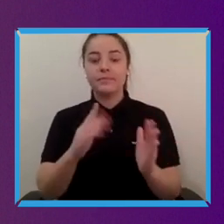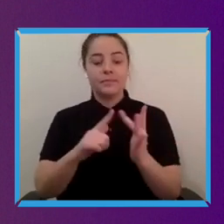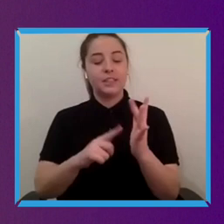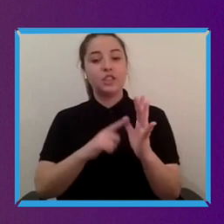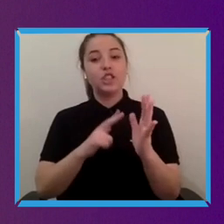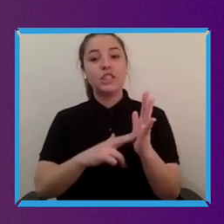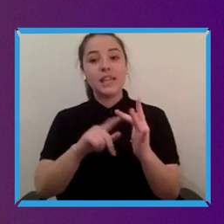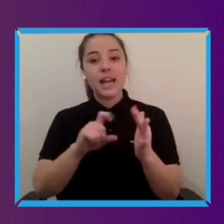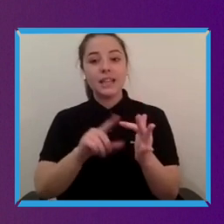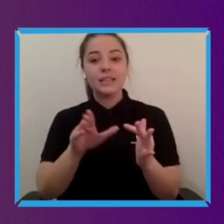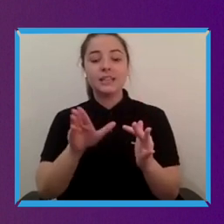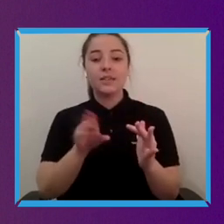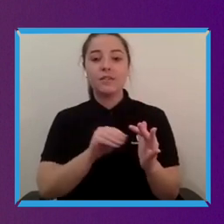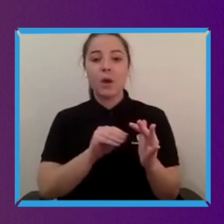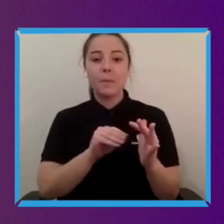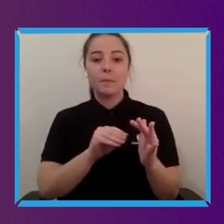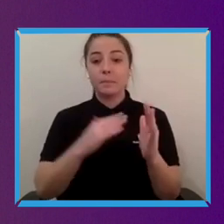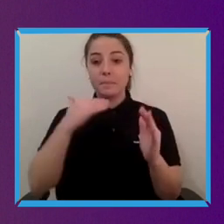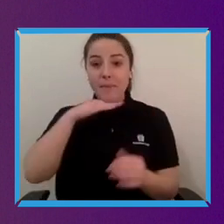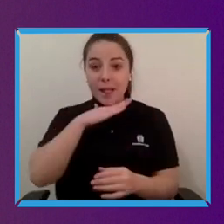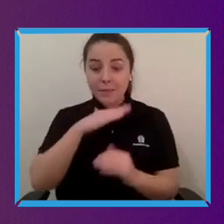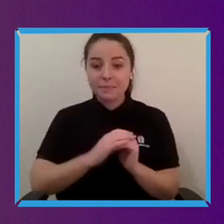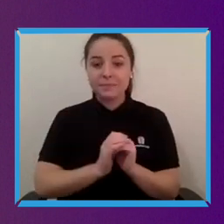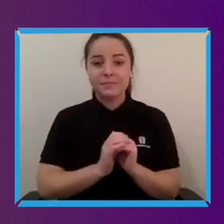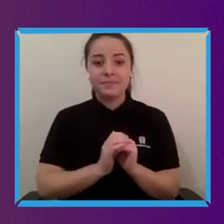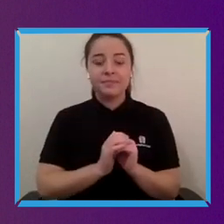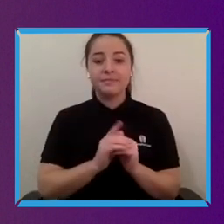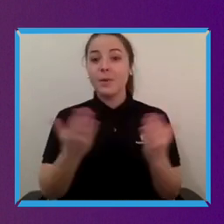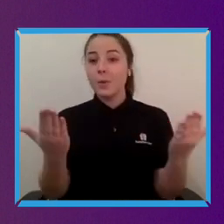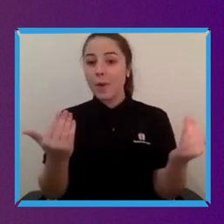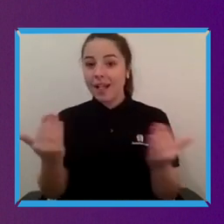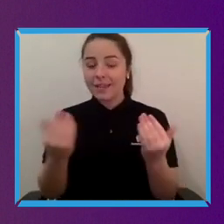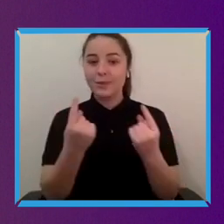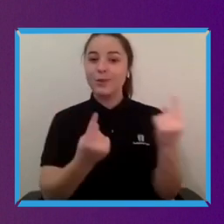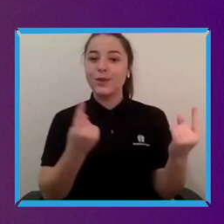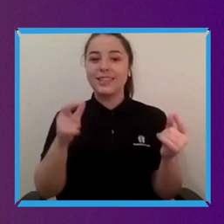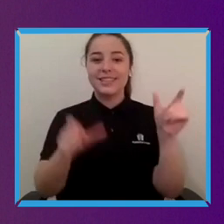Onemda in Melbourne. So welcome to each of our guests.